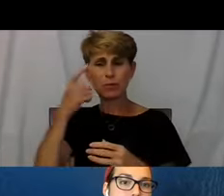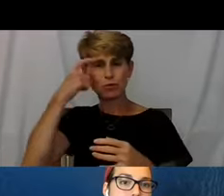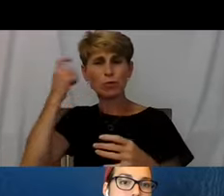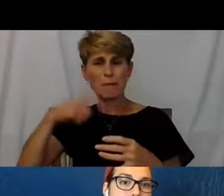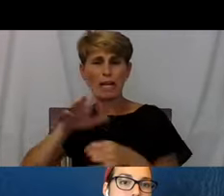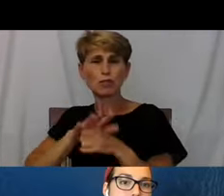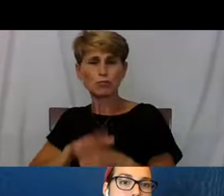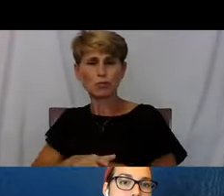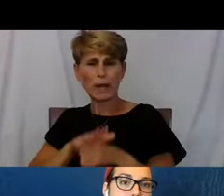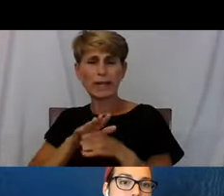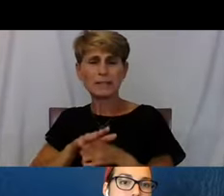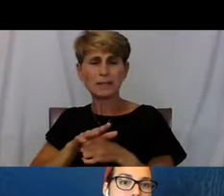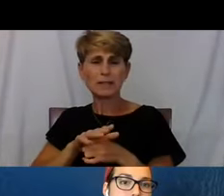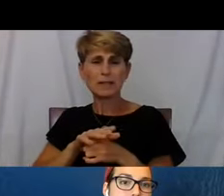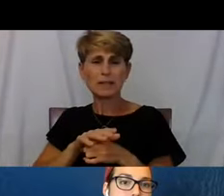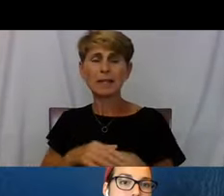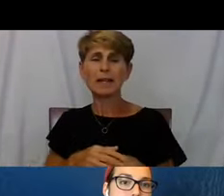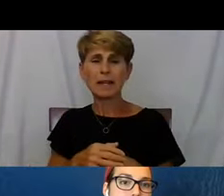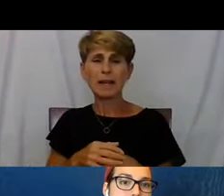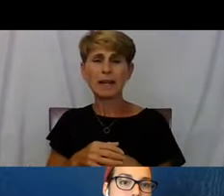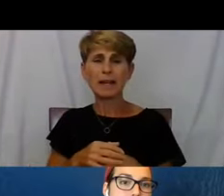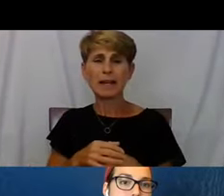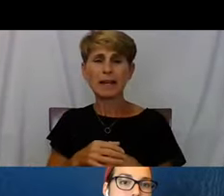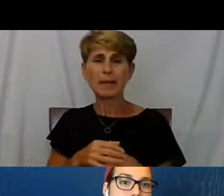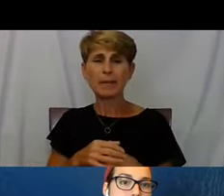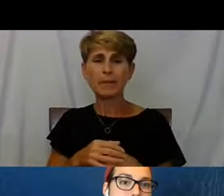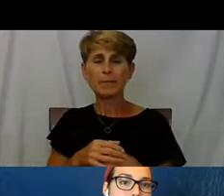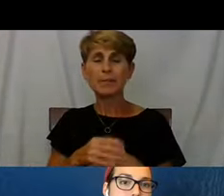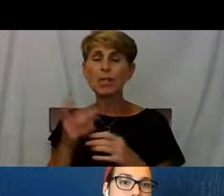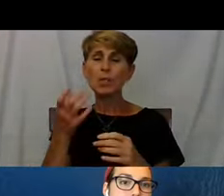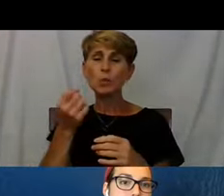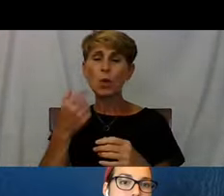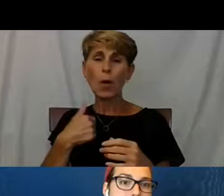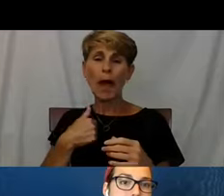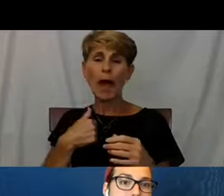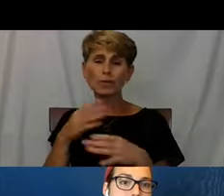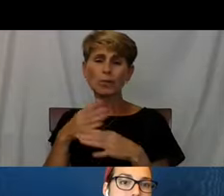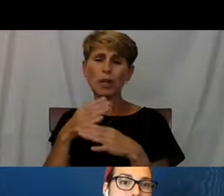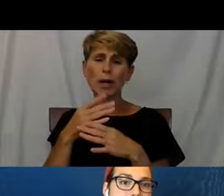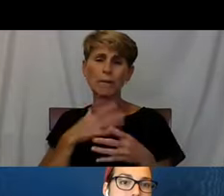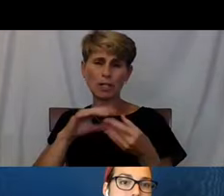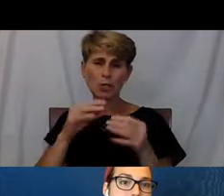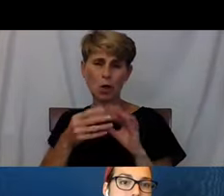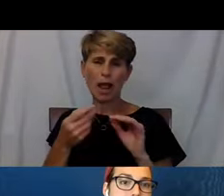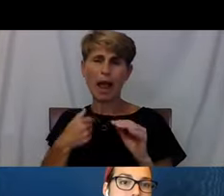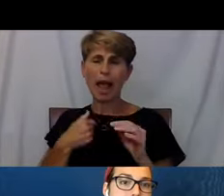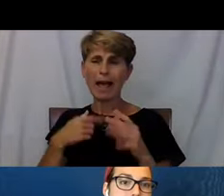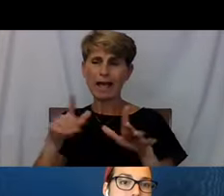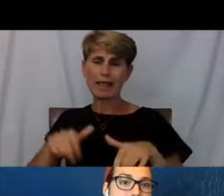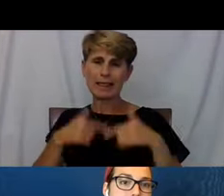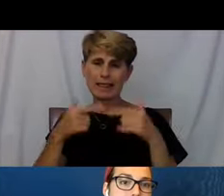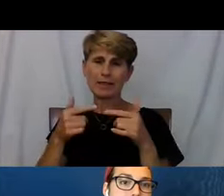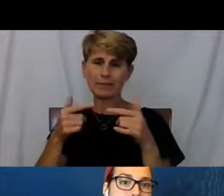I remember like so I lived in hovel that had made out of wrestling mats.